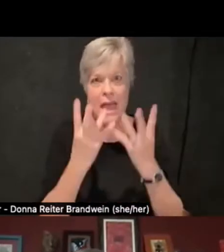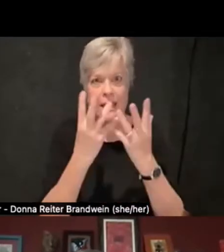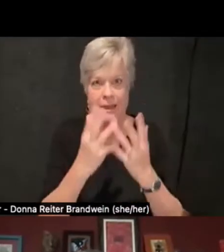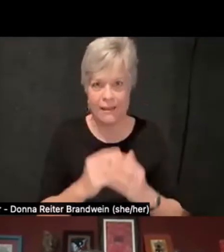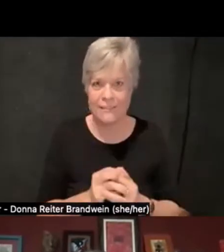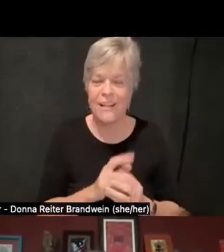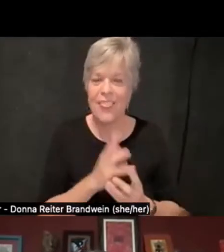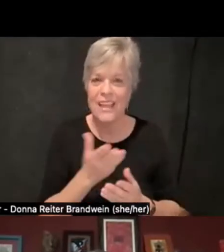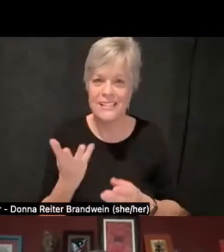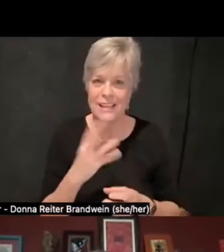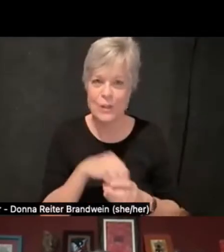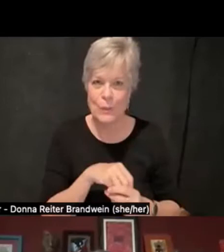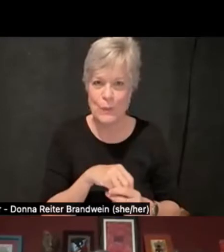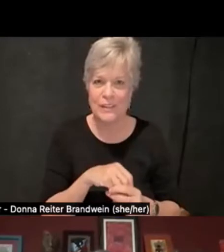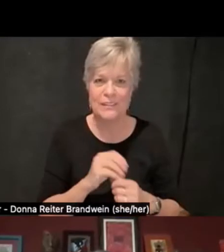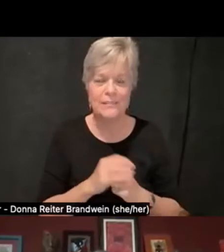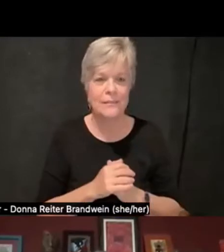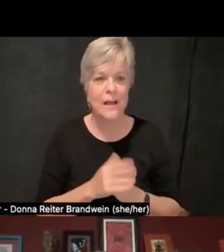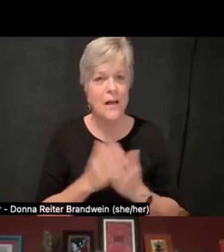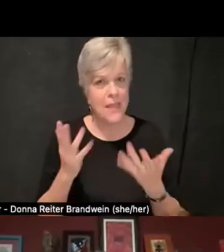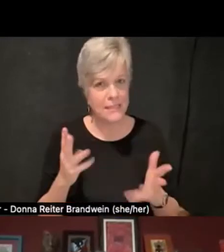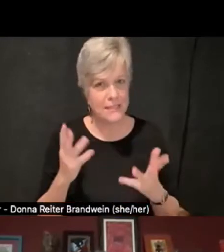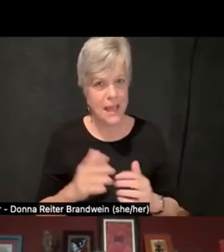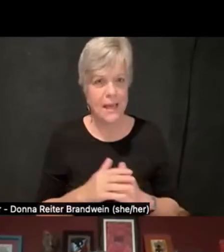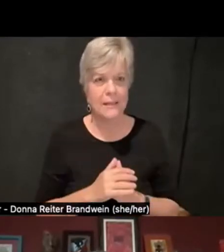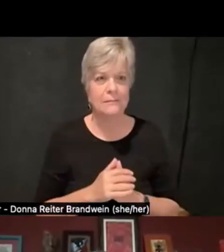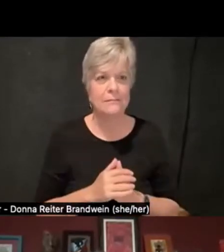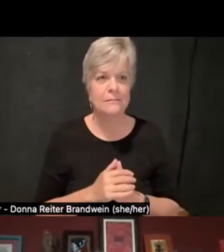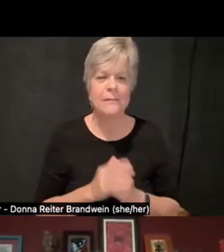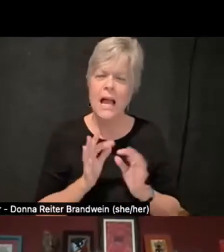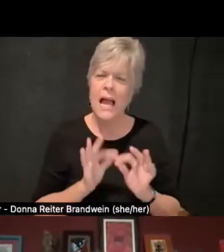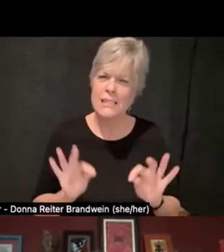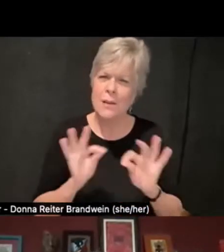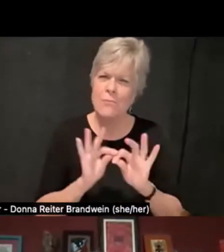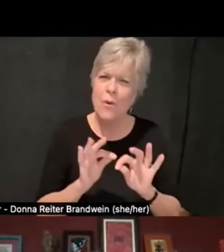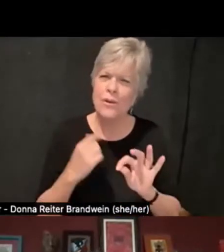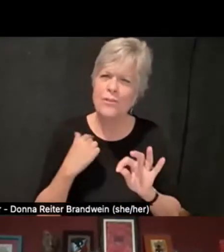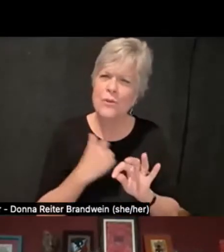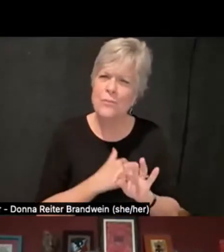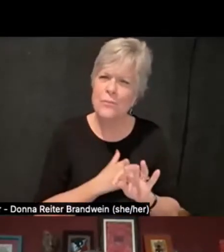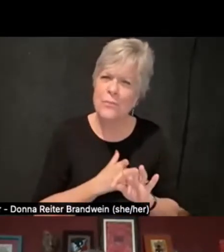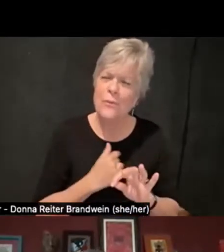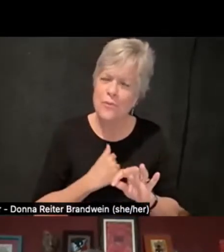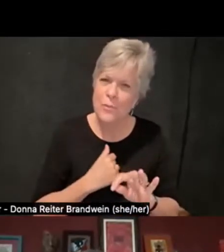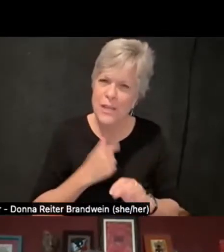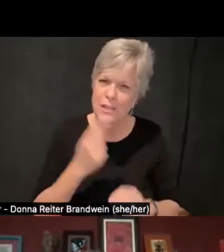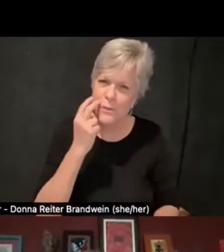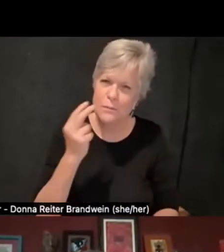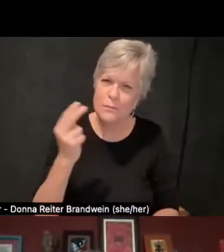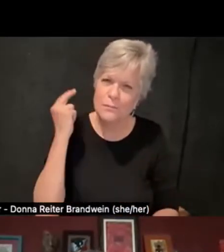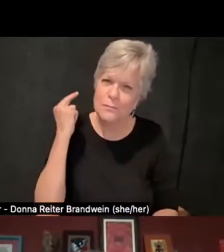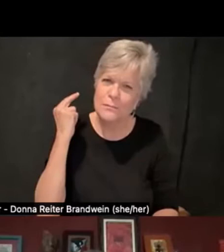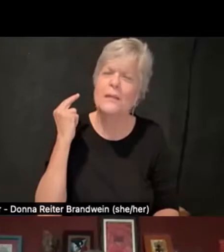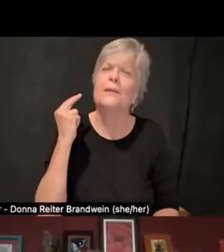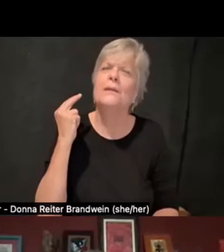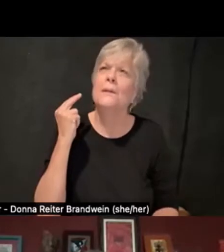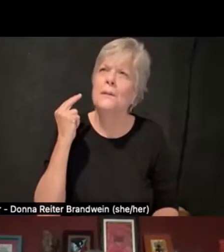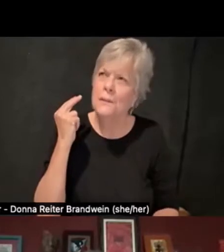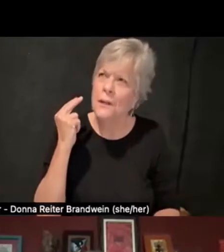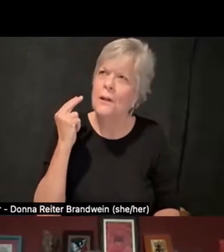And I think it's important for me to reflect very much on my gratitude for being in this digital space with you,